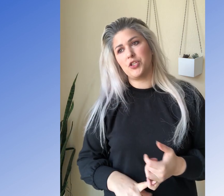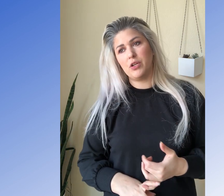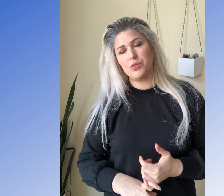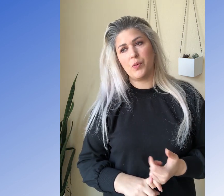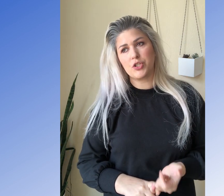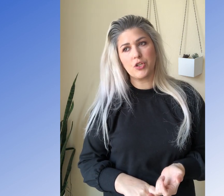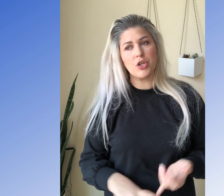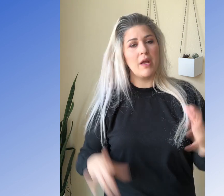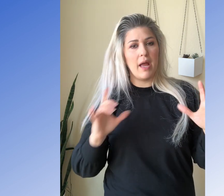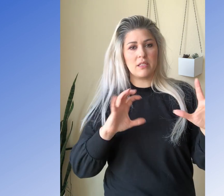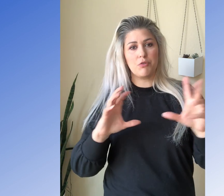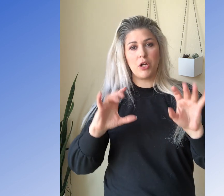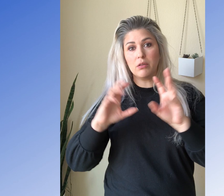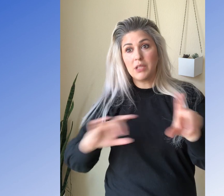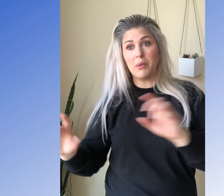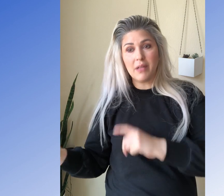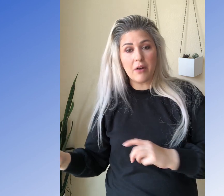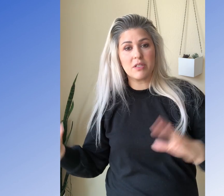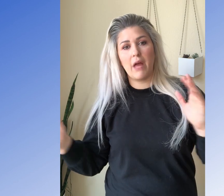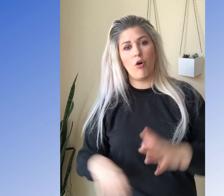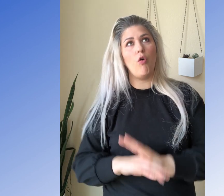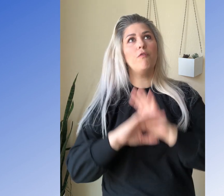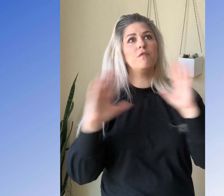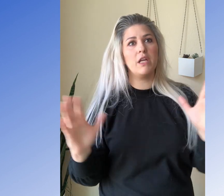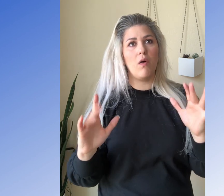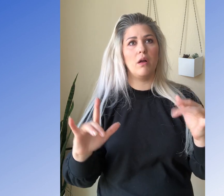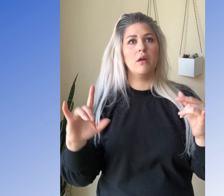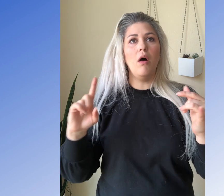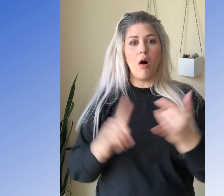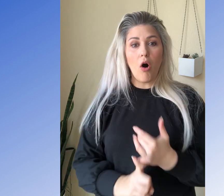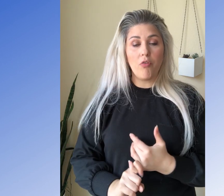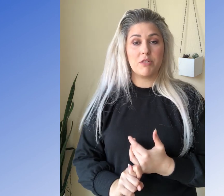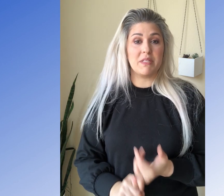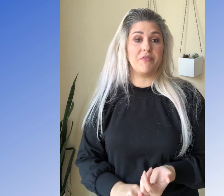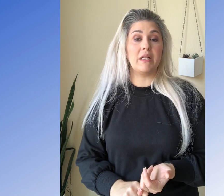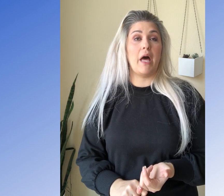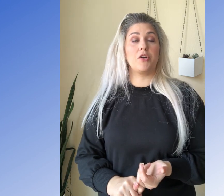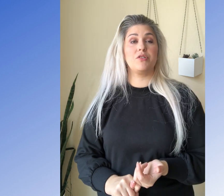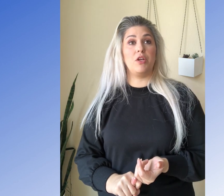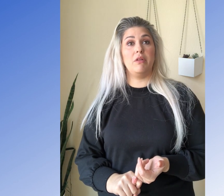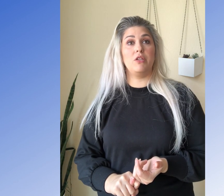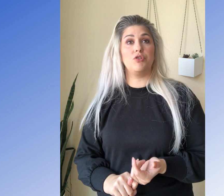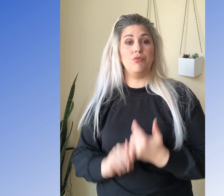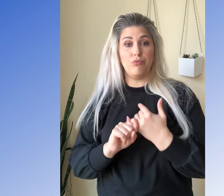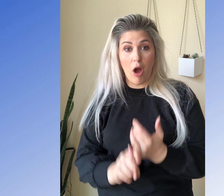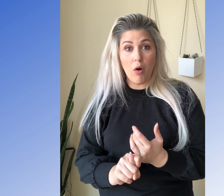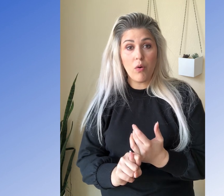So you can do a quick search is our shell double letters and I have a whole video on all the specific letters that you need to know.